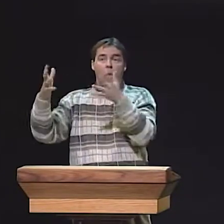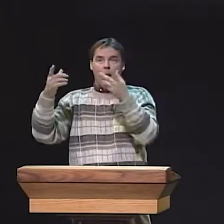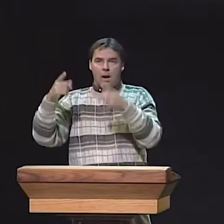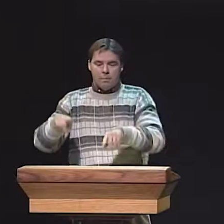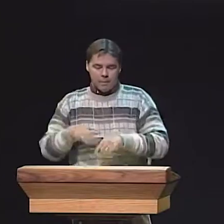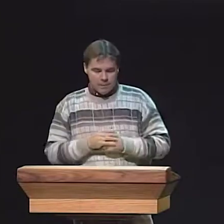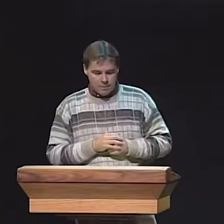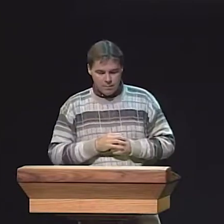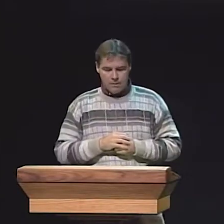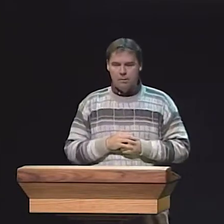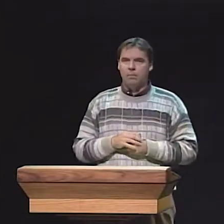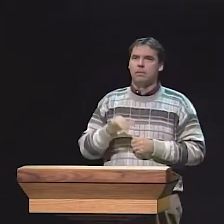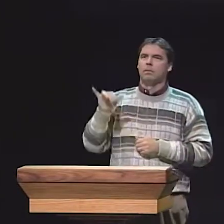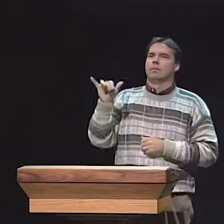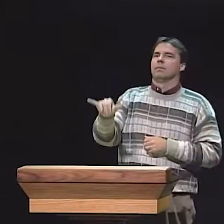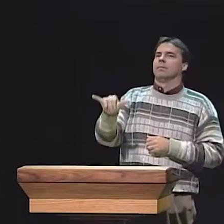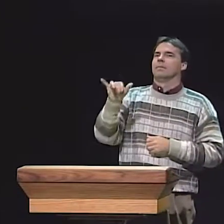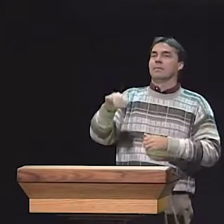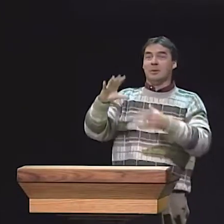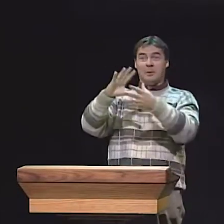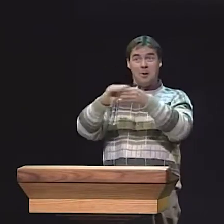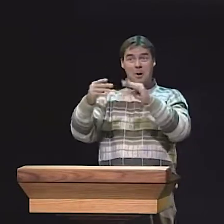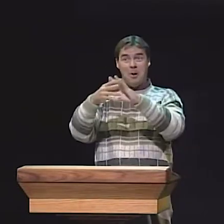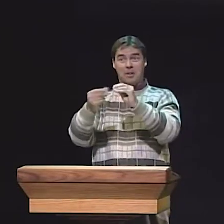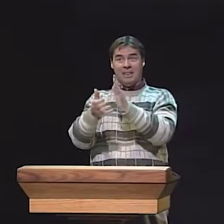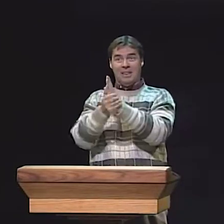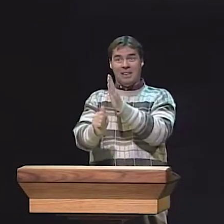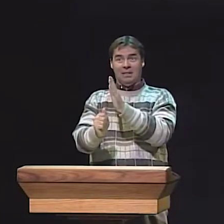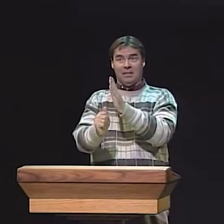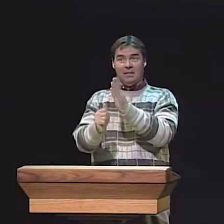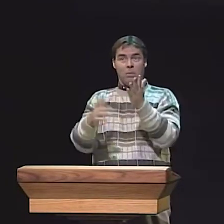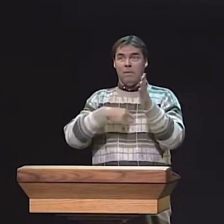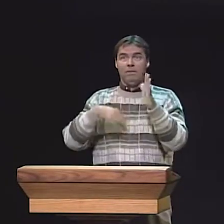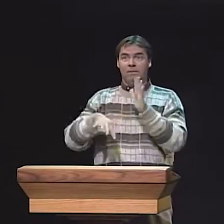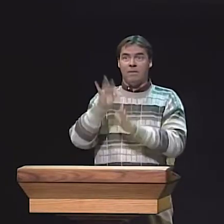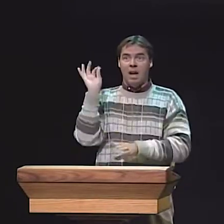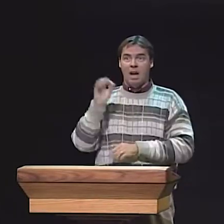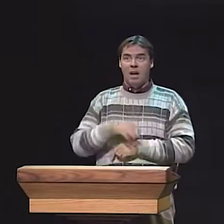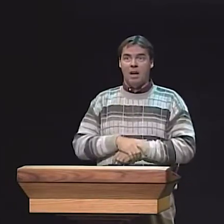ACQUIRING LINGUISTIC STRUCTURE AND ACQUIRING DISCOURSE. NOW WE HAVE TO LOOK AT WHAT THEY ACQUIRED